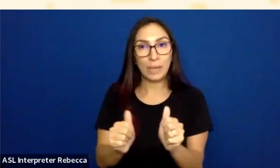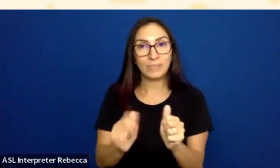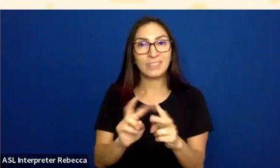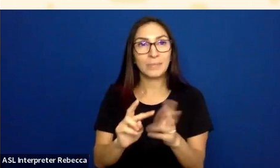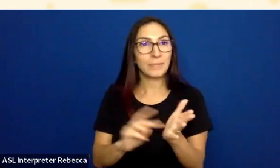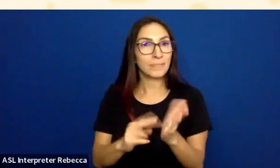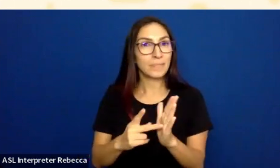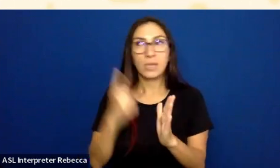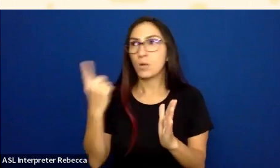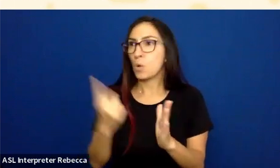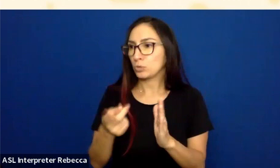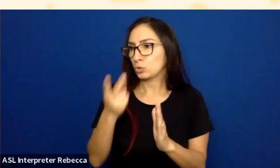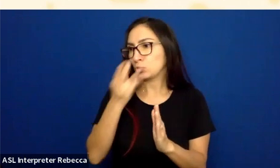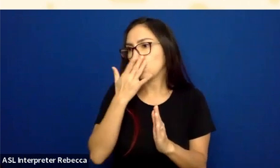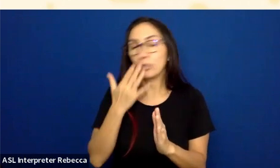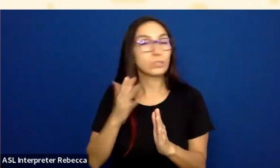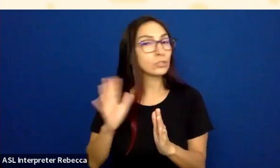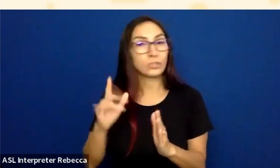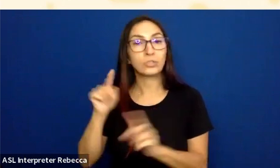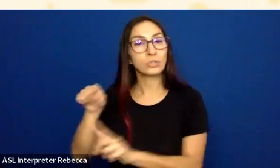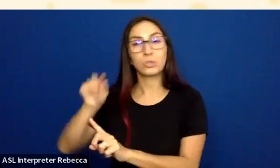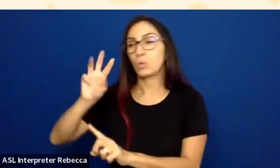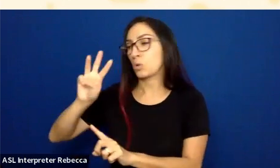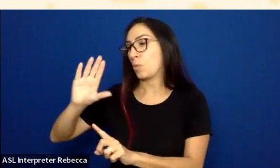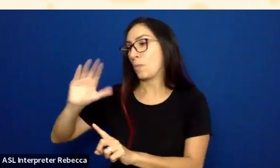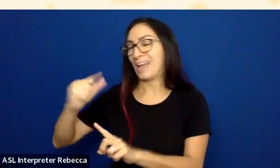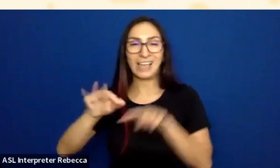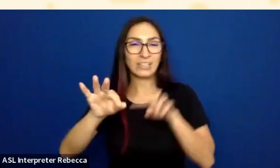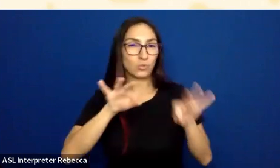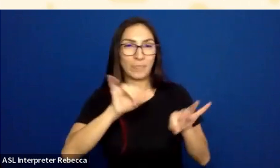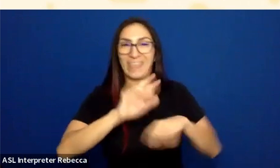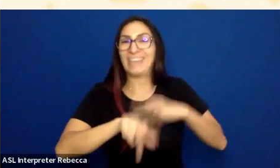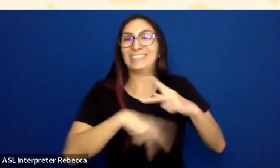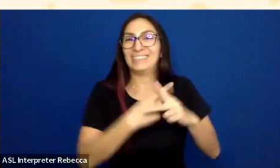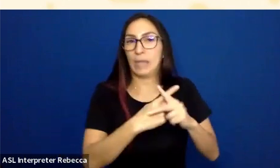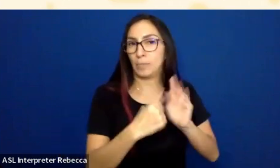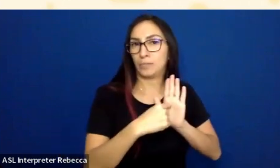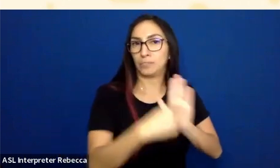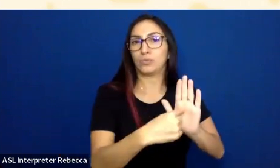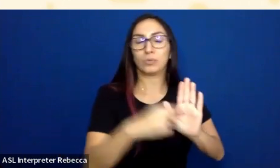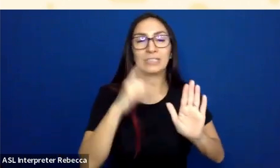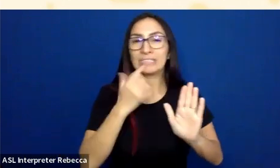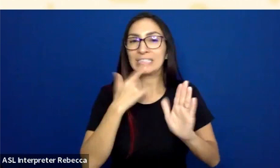The term that's used in WCAG to describe the contrast requirements is that it's against adjacent colors.